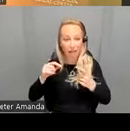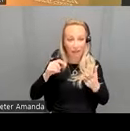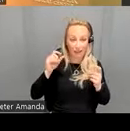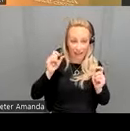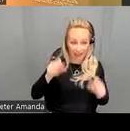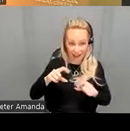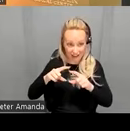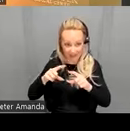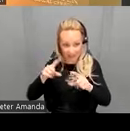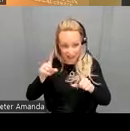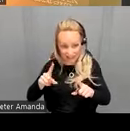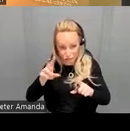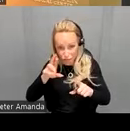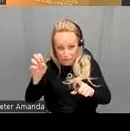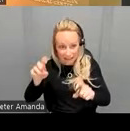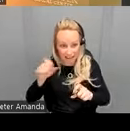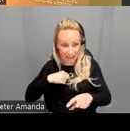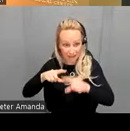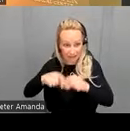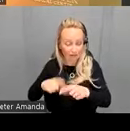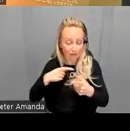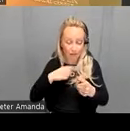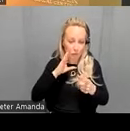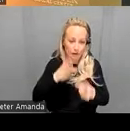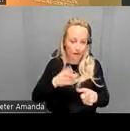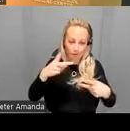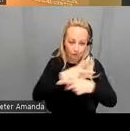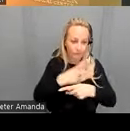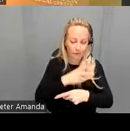so the method here is relatively straightforward we looked we calculated the biomarker value for